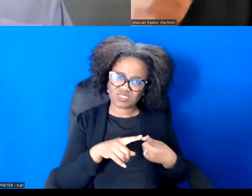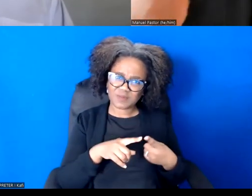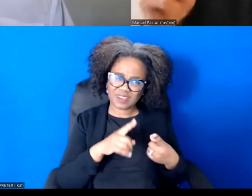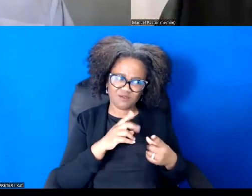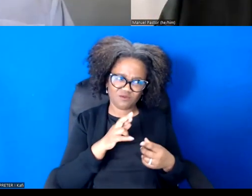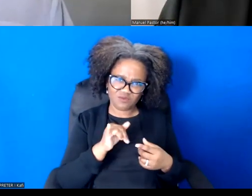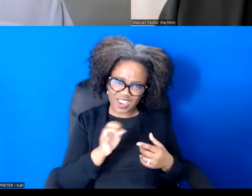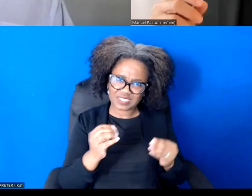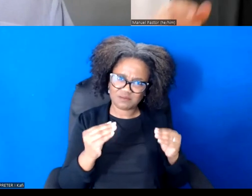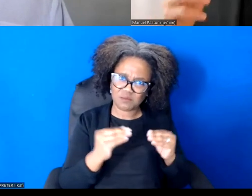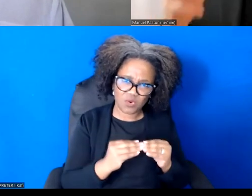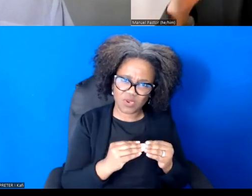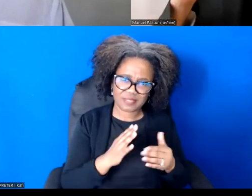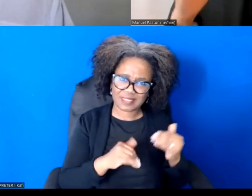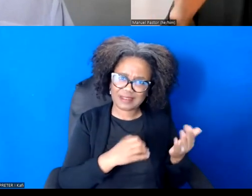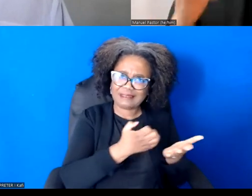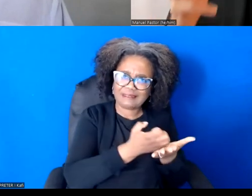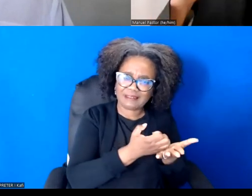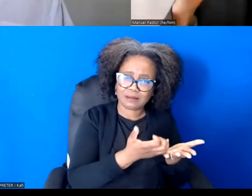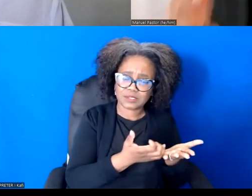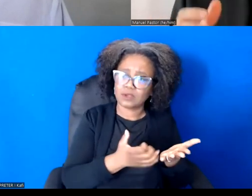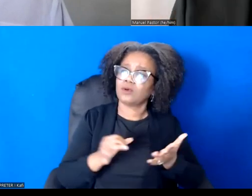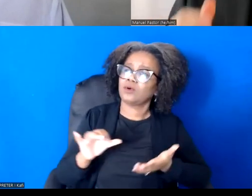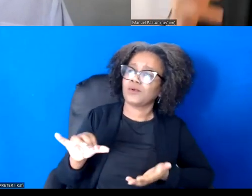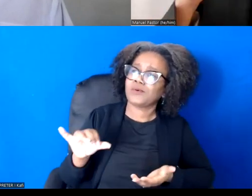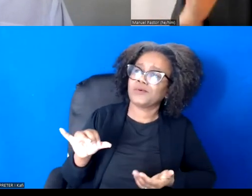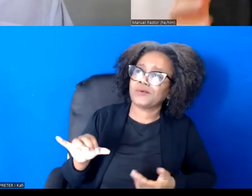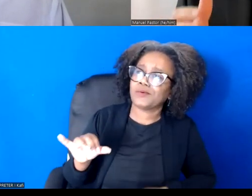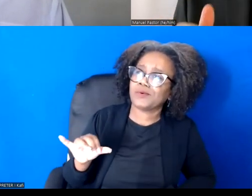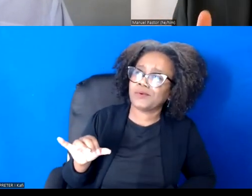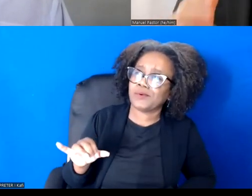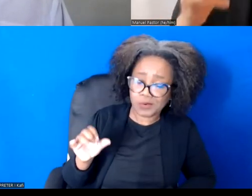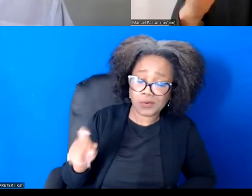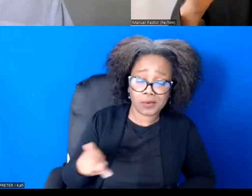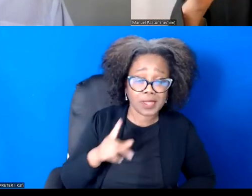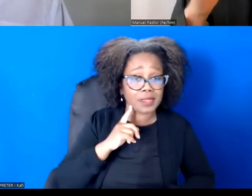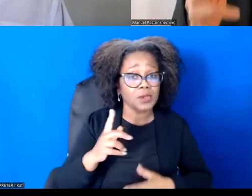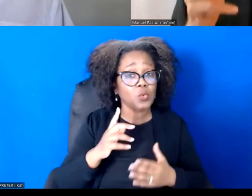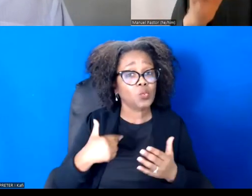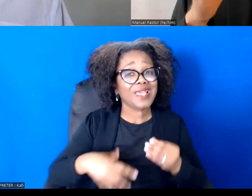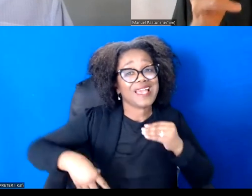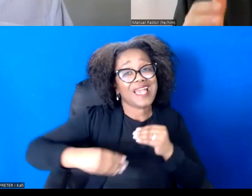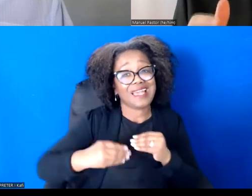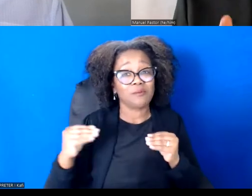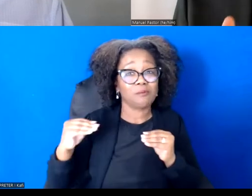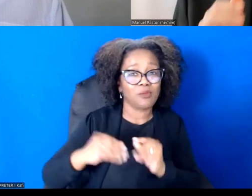We doubled down because we said if we're not making the point that racism has been so central